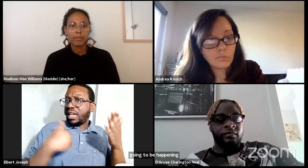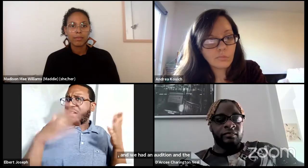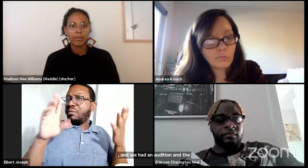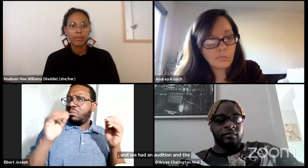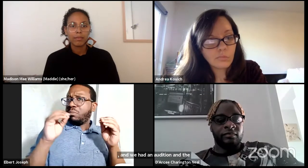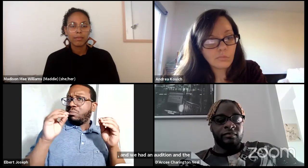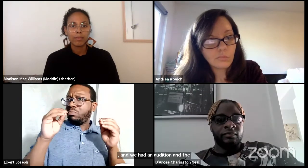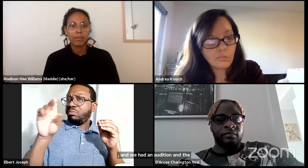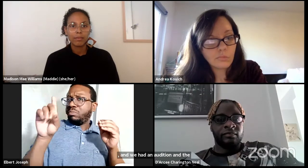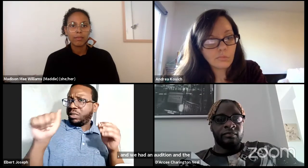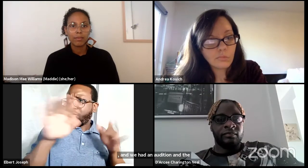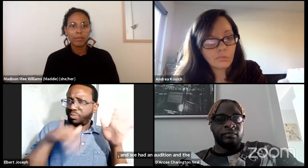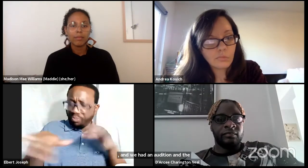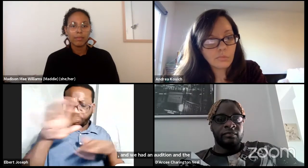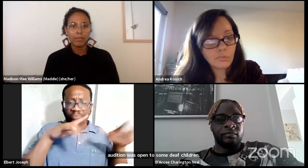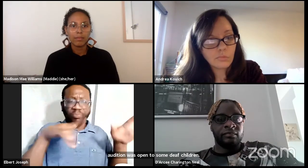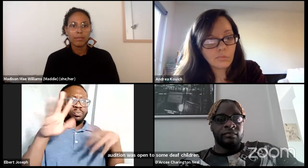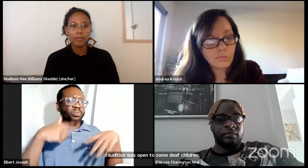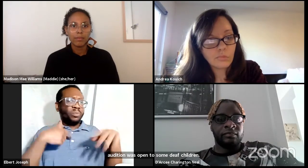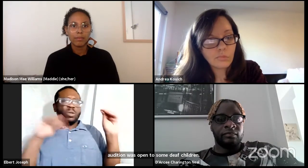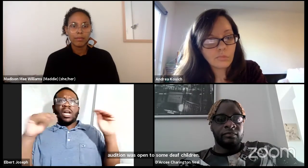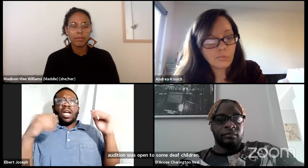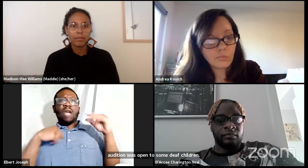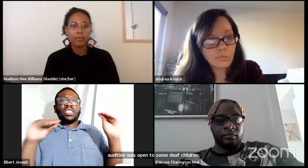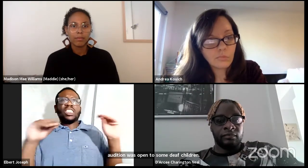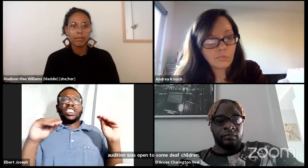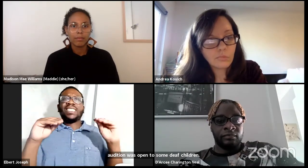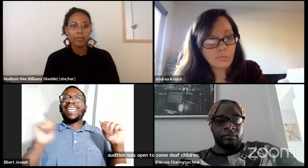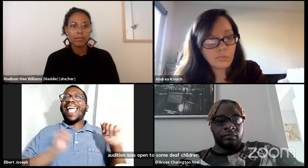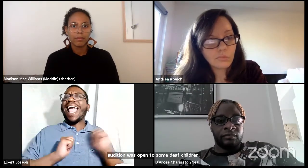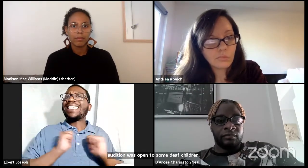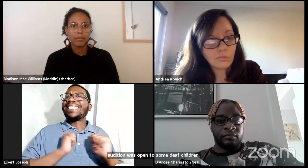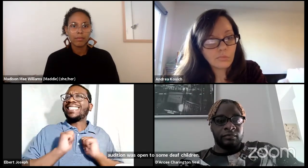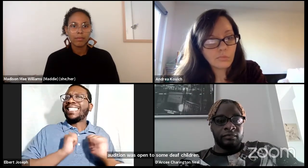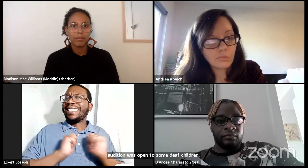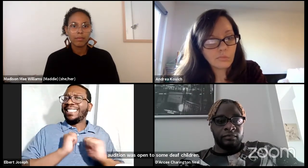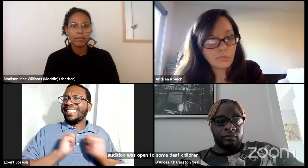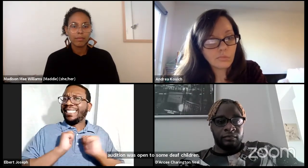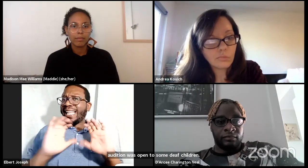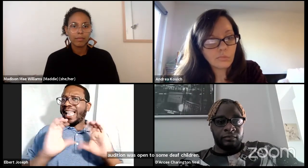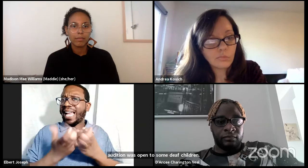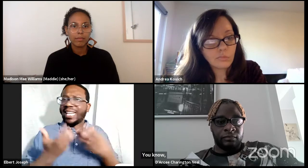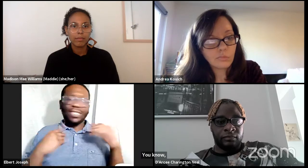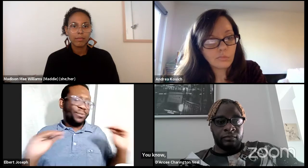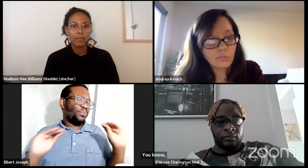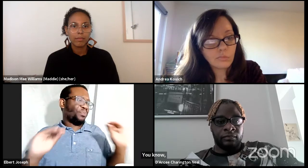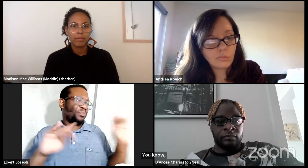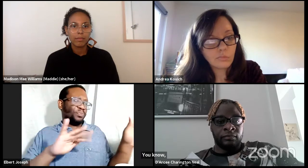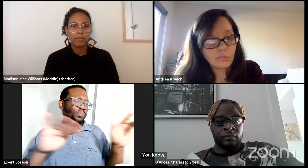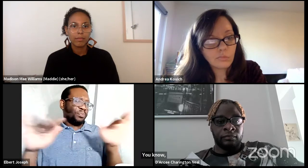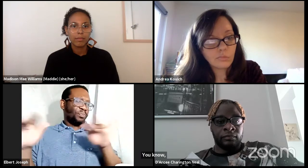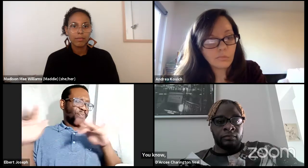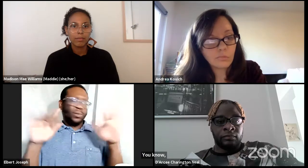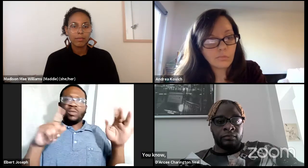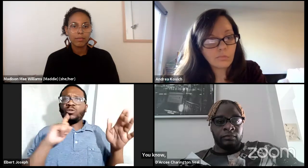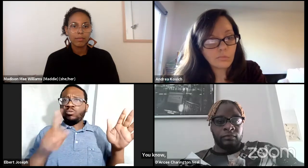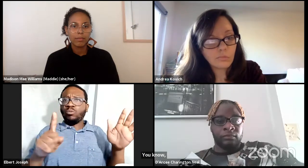You know, deaf children with more than one identity. Some of them also had disabilities. And so I was teaching a little bit of acting